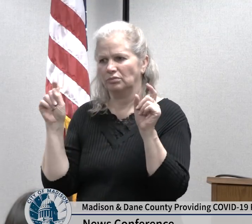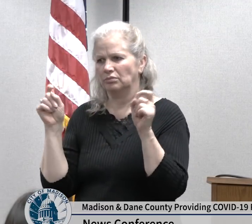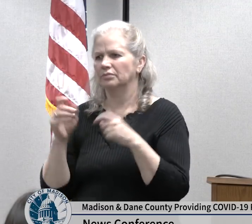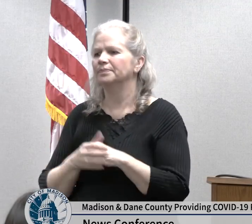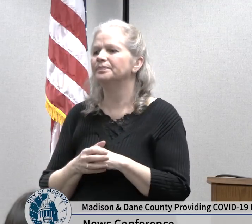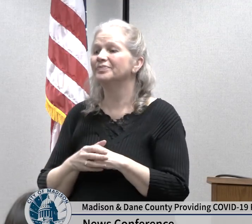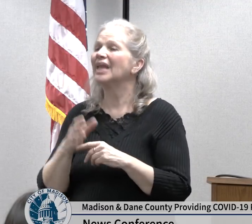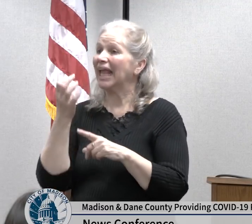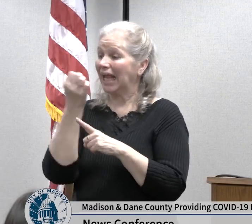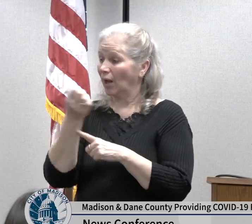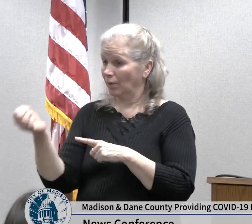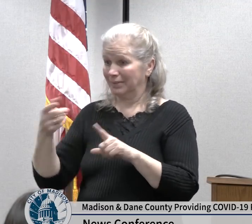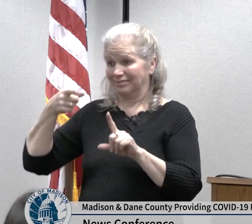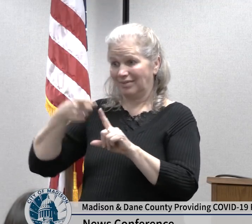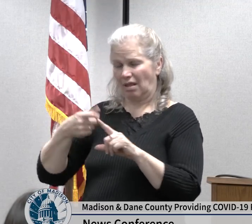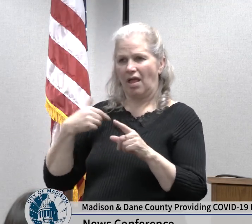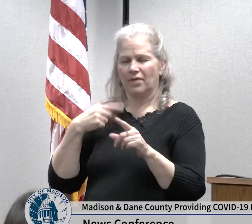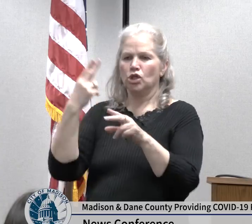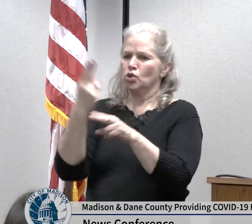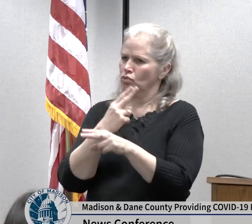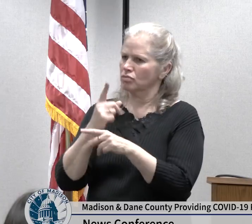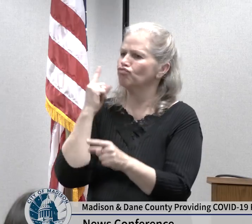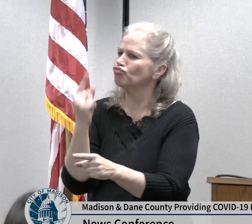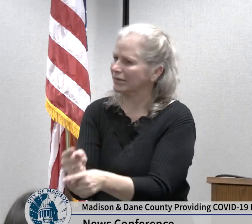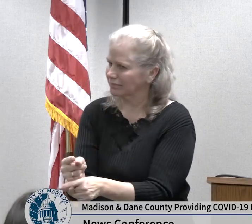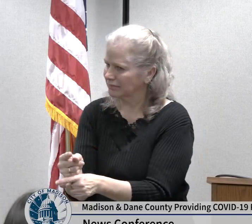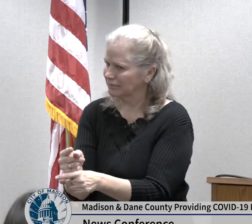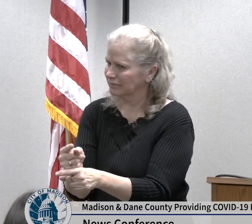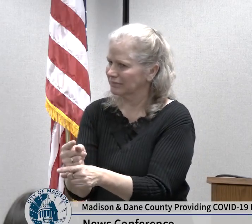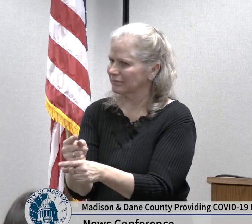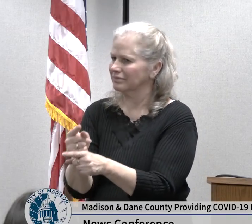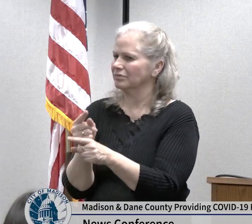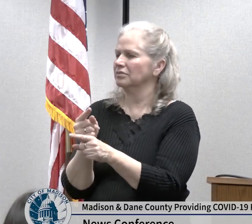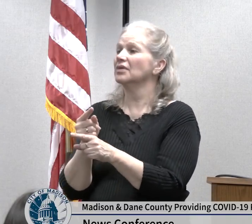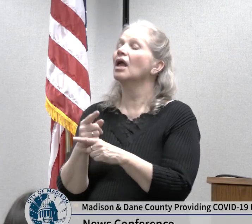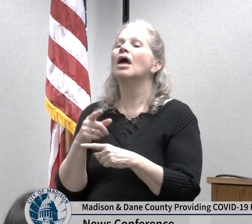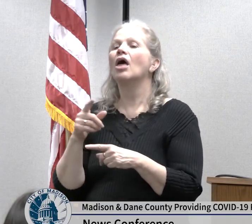in a in the cost-effective efficient manner so that we can reuse things that